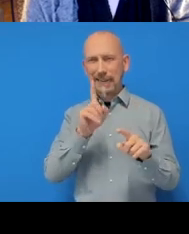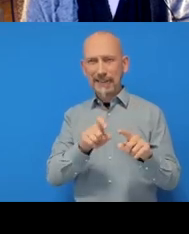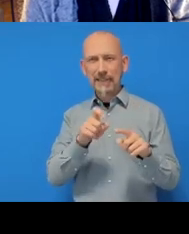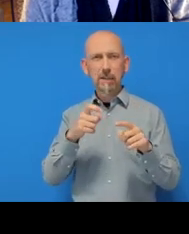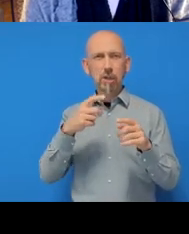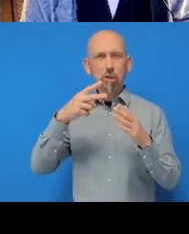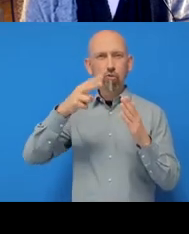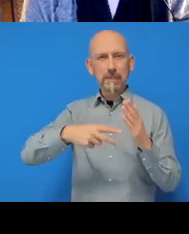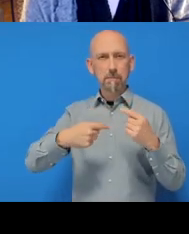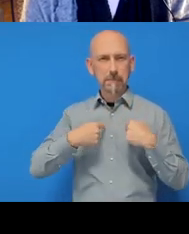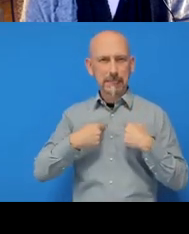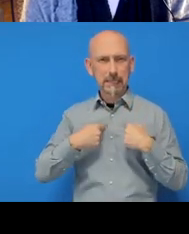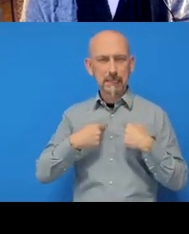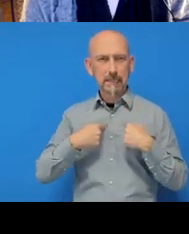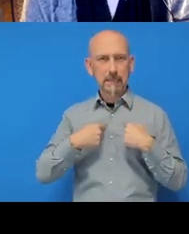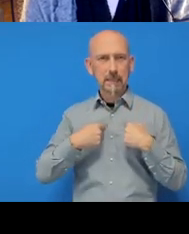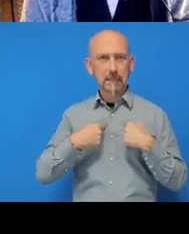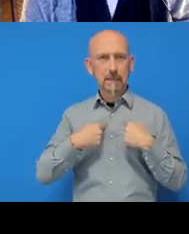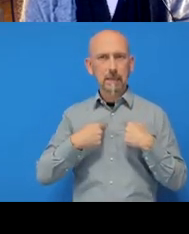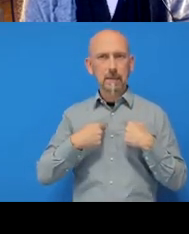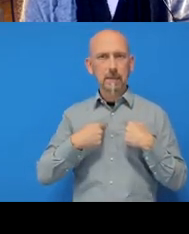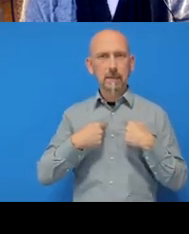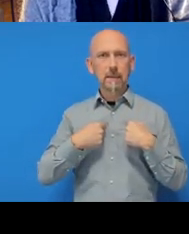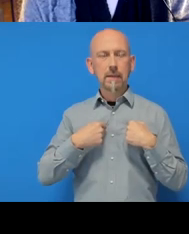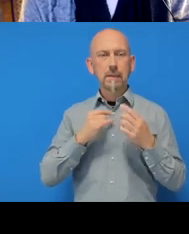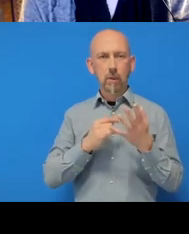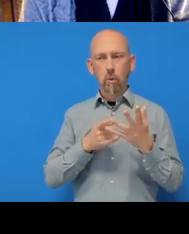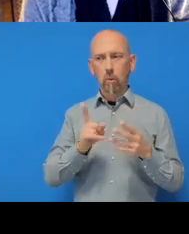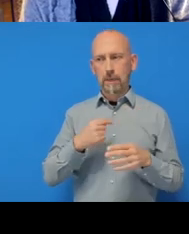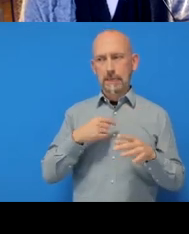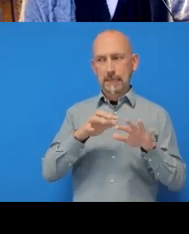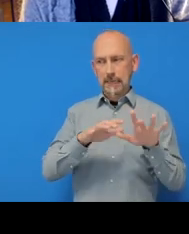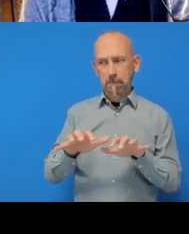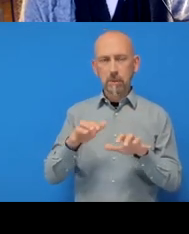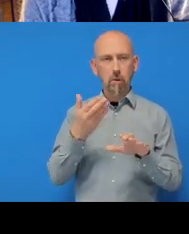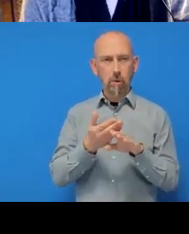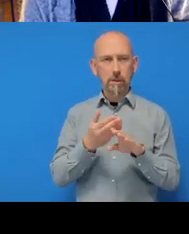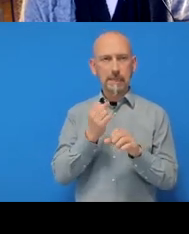that I typed on GitHub. It's also created an .Rproj file